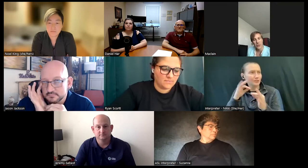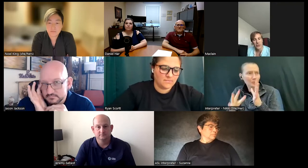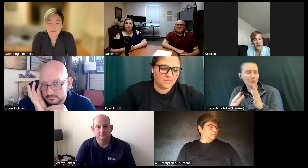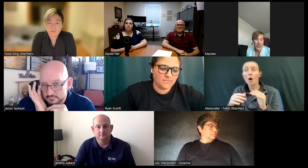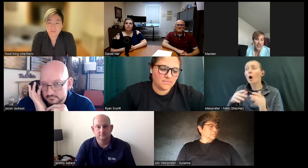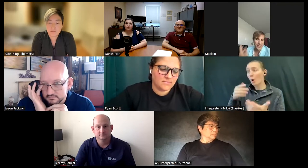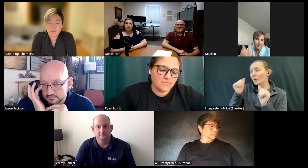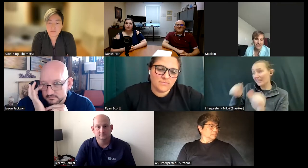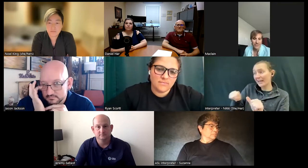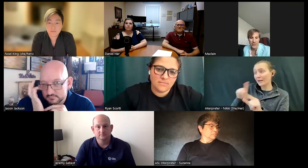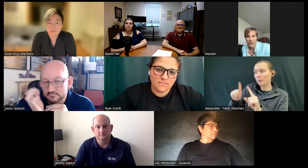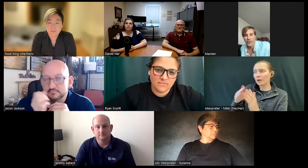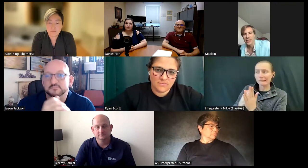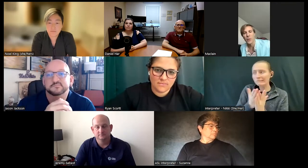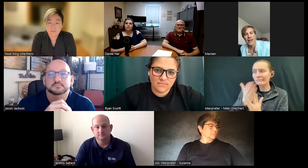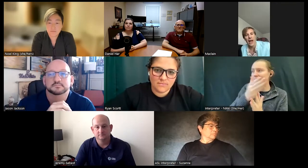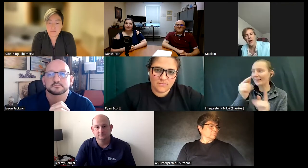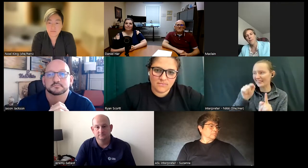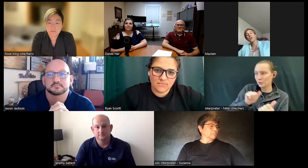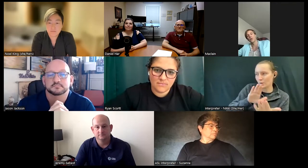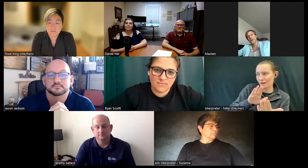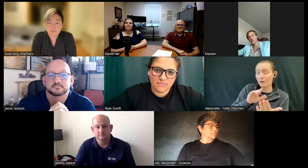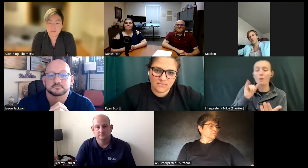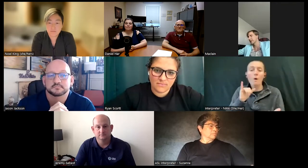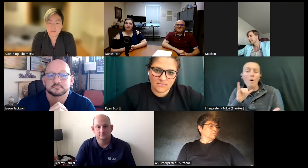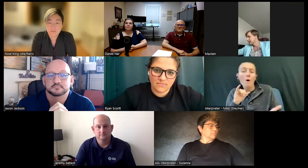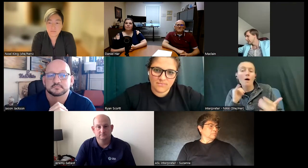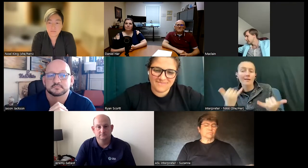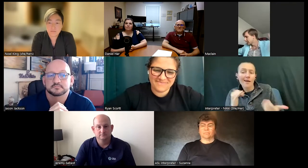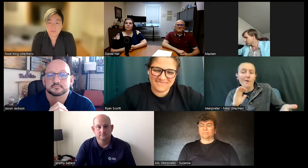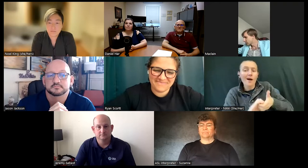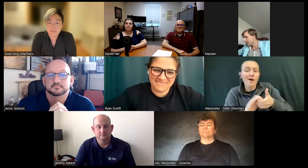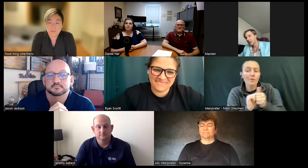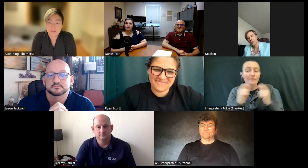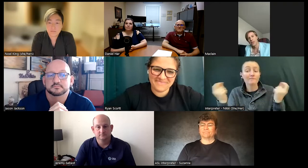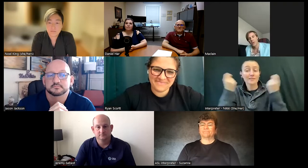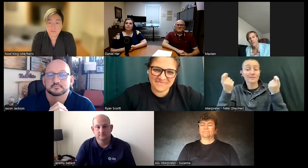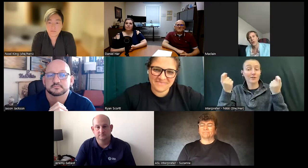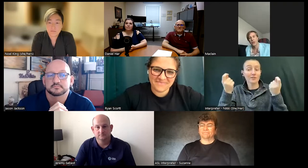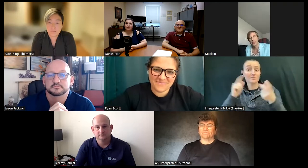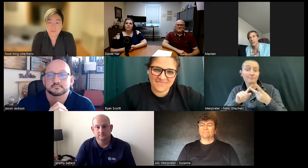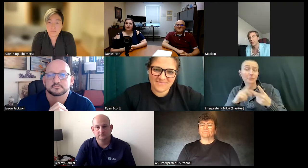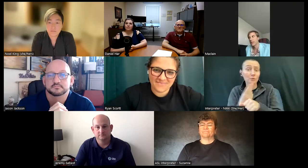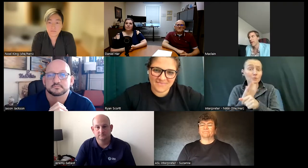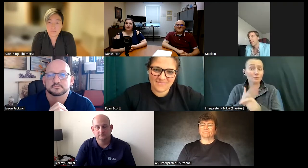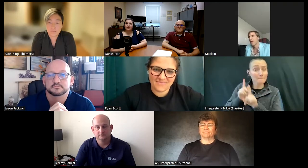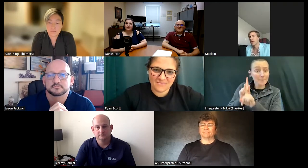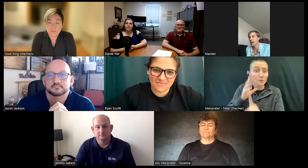have to do a certain way and then so that's why now I partner with festivals and use my mentoring and what I've learned and and from all the other